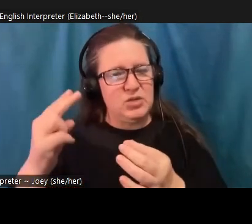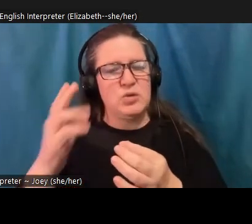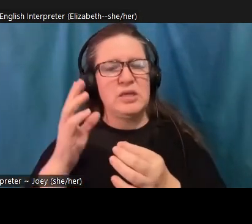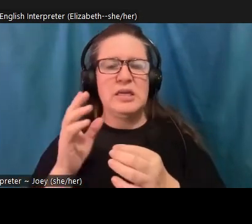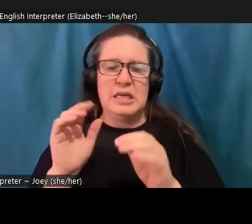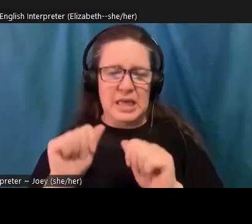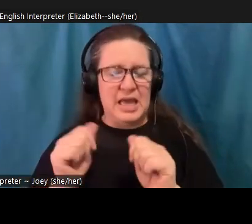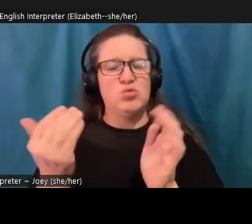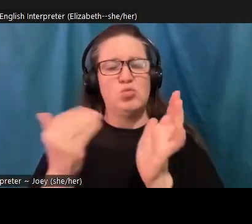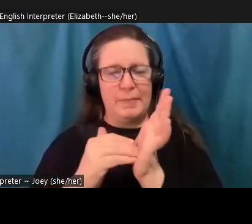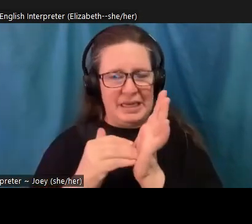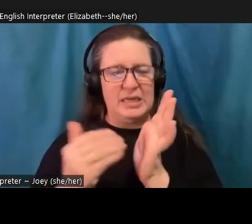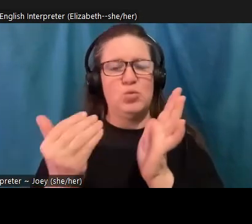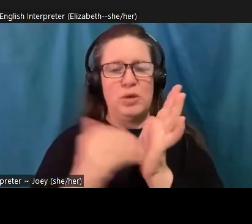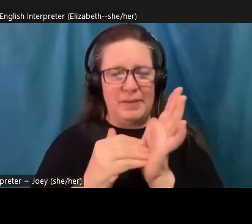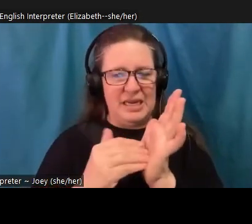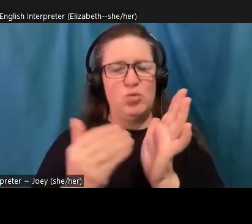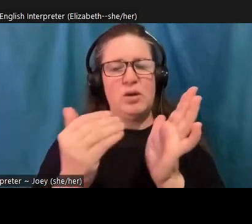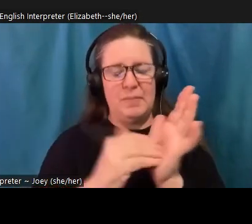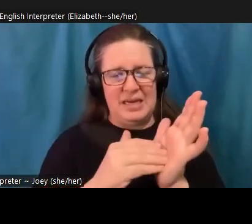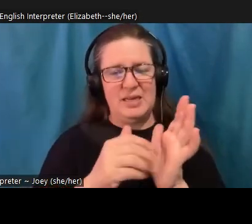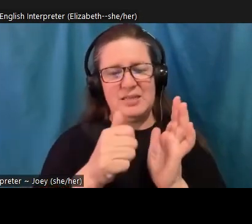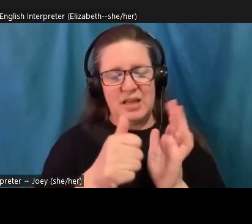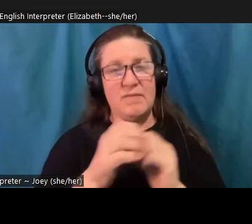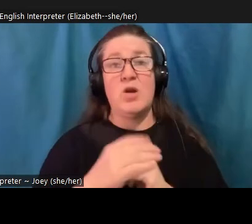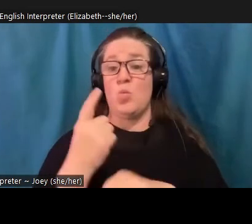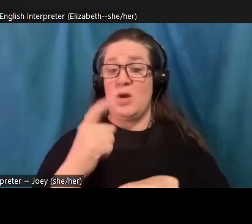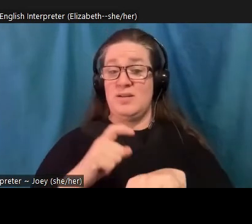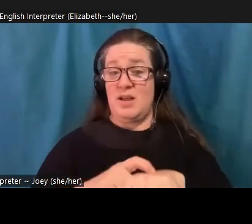time, some of the slaves in America were so fearful they